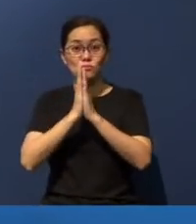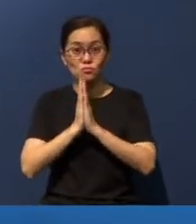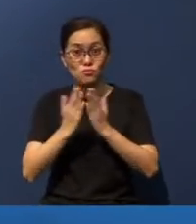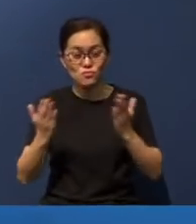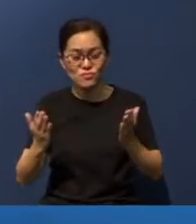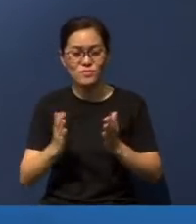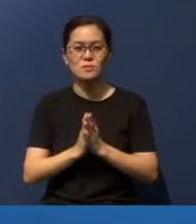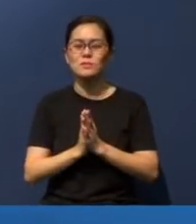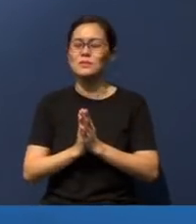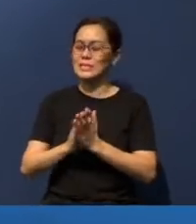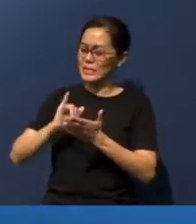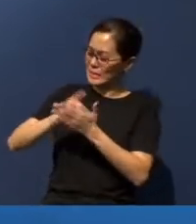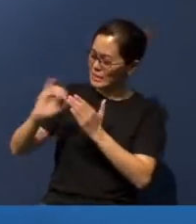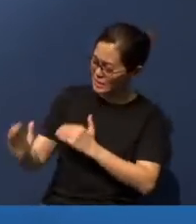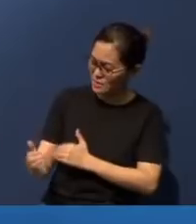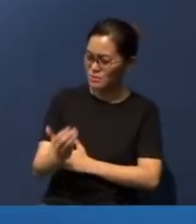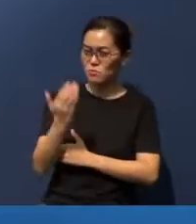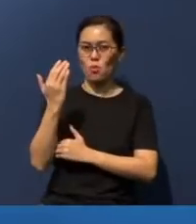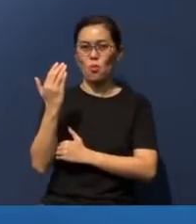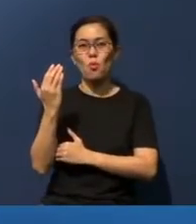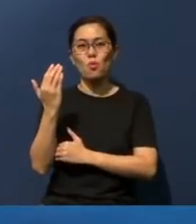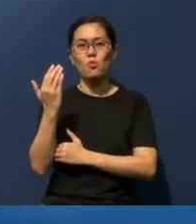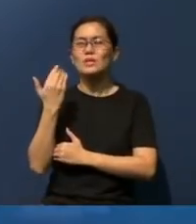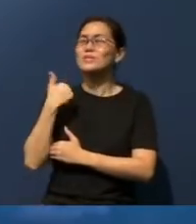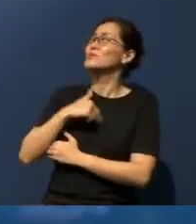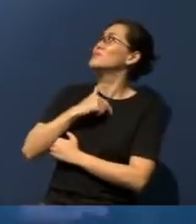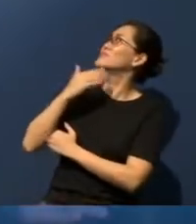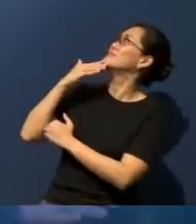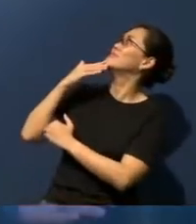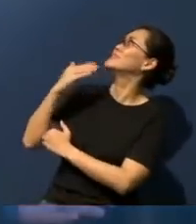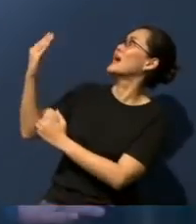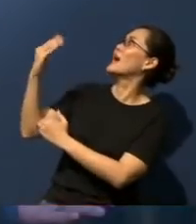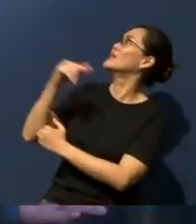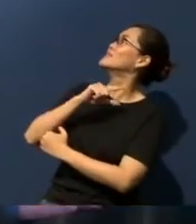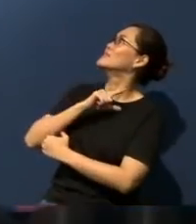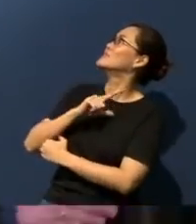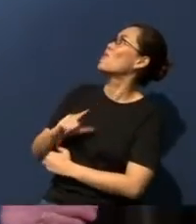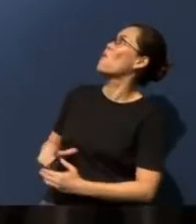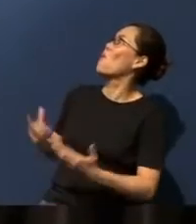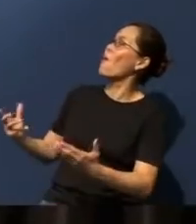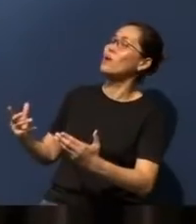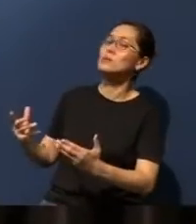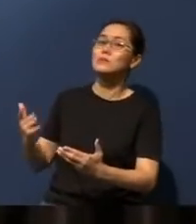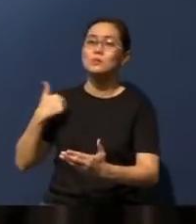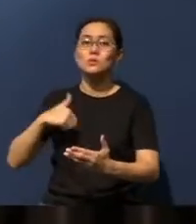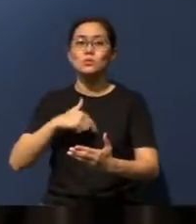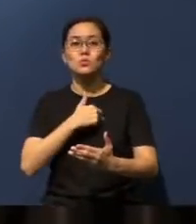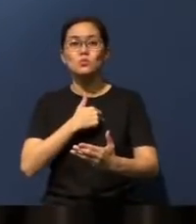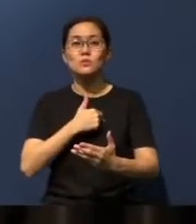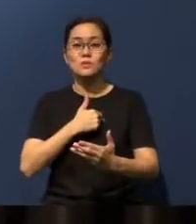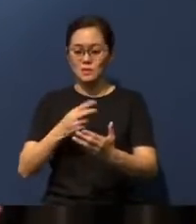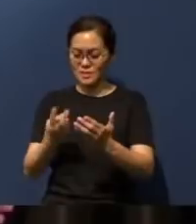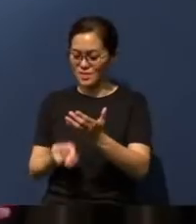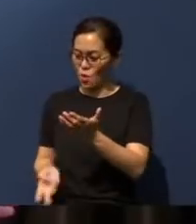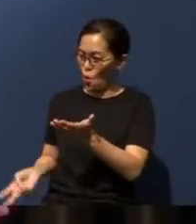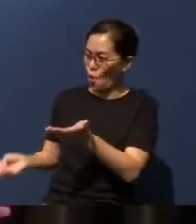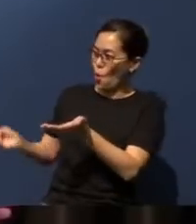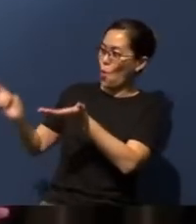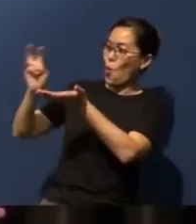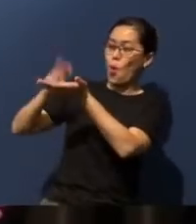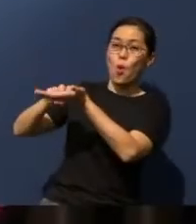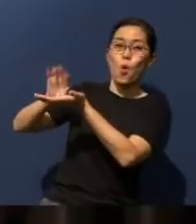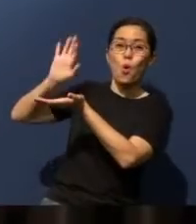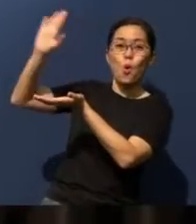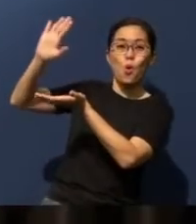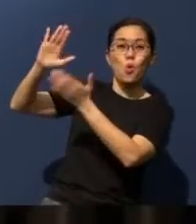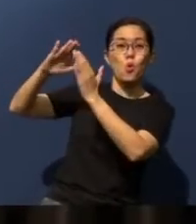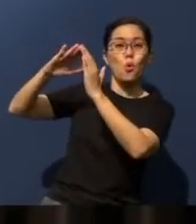Oh, this morning, we thank You, Lord, that we can make this ascent up Your mountain, the mountain